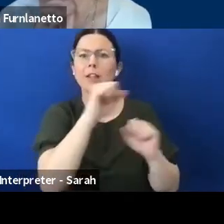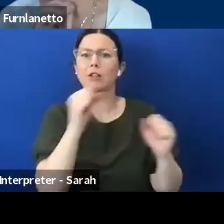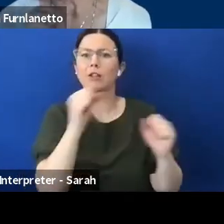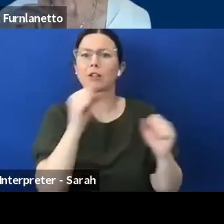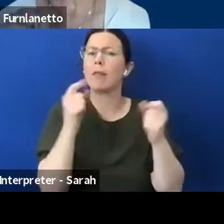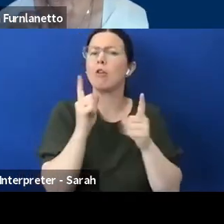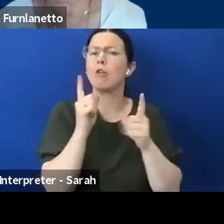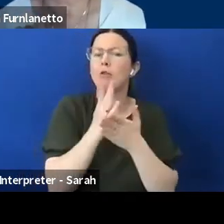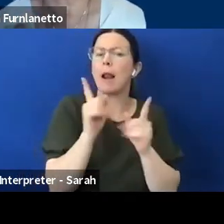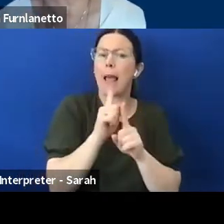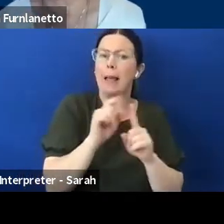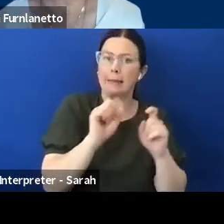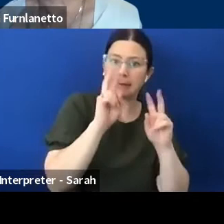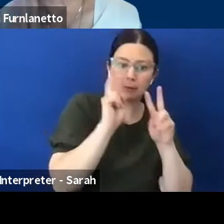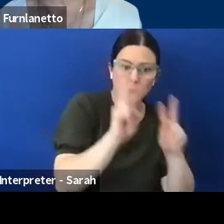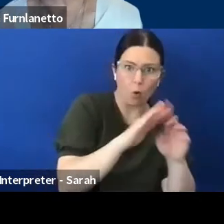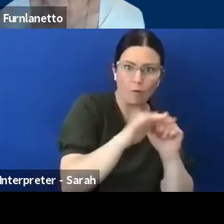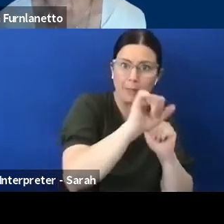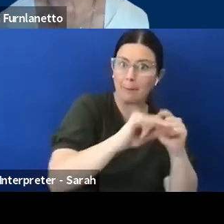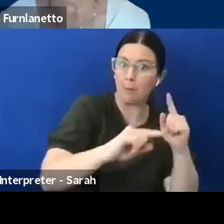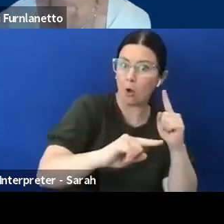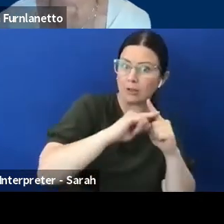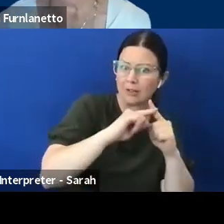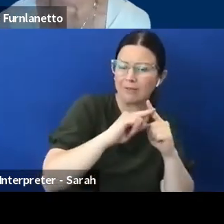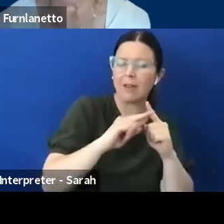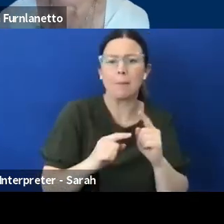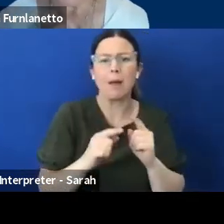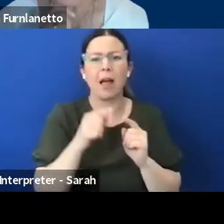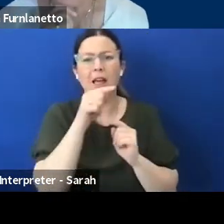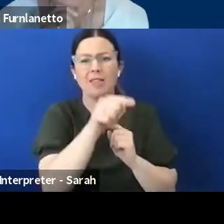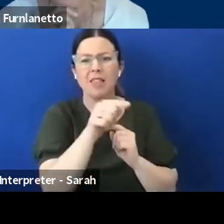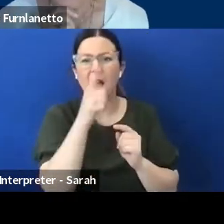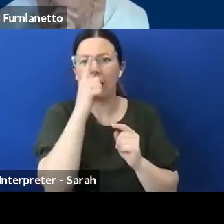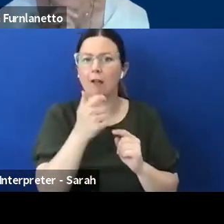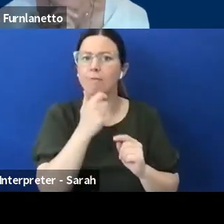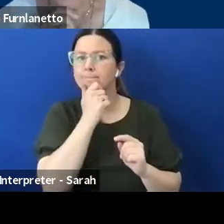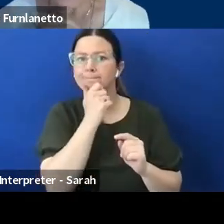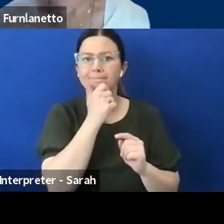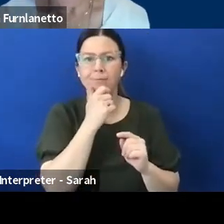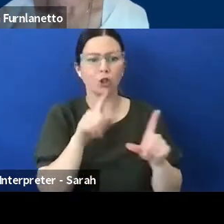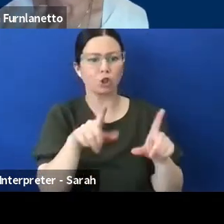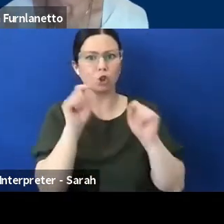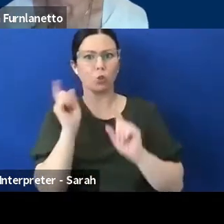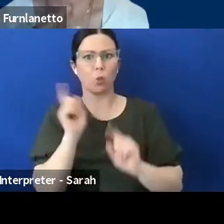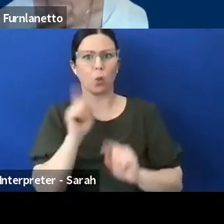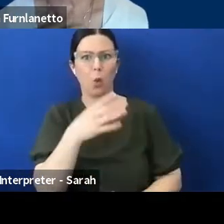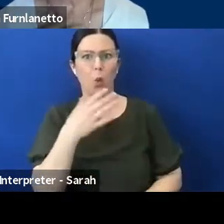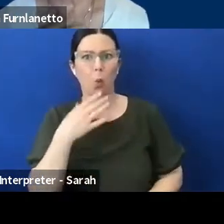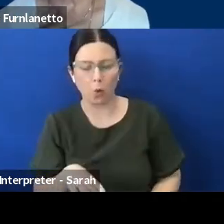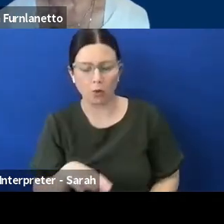people have, also have a choice to live where they choose, to ensure that we treat people